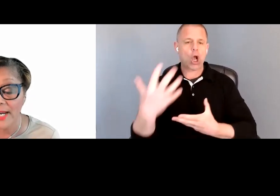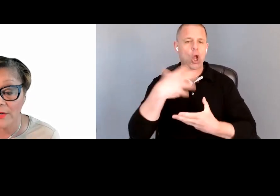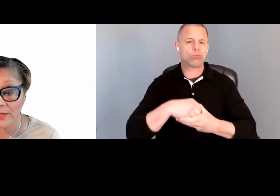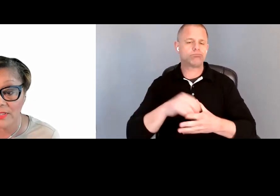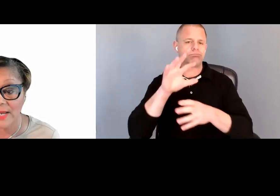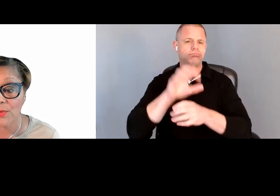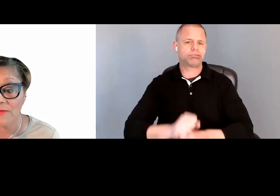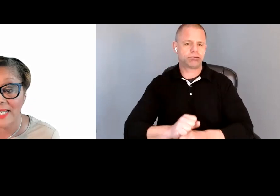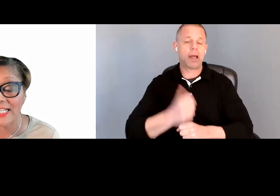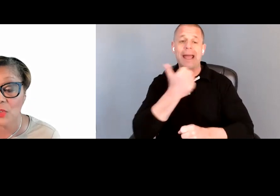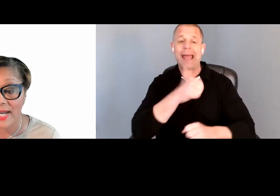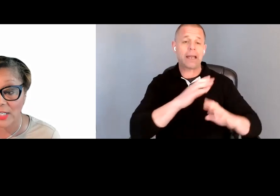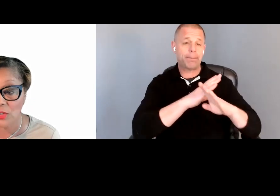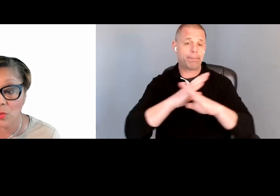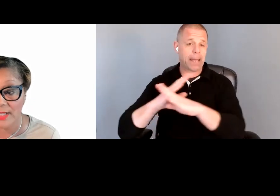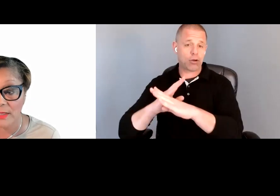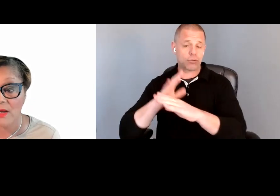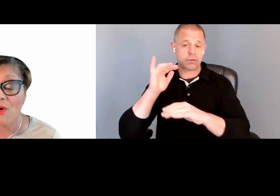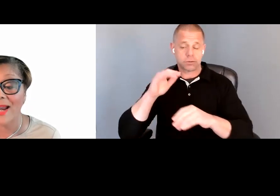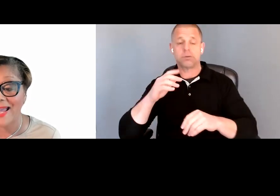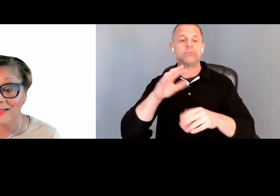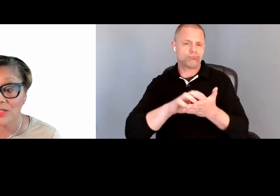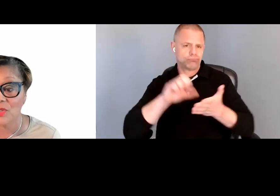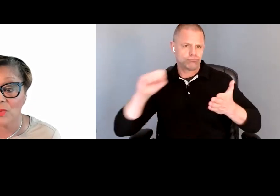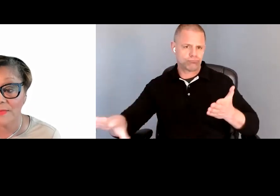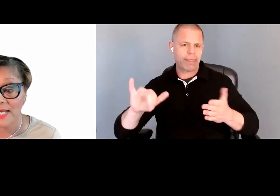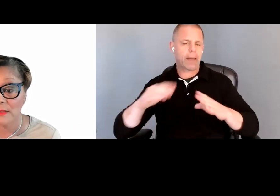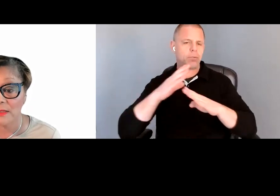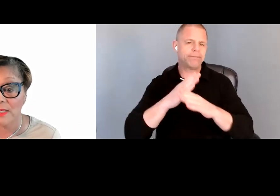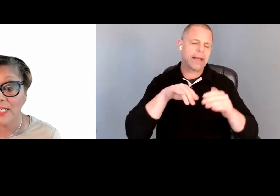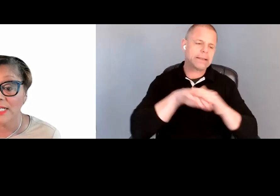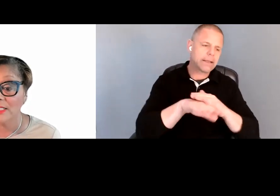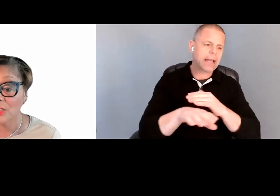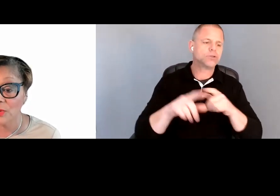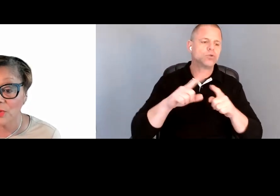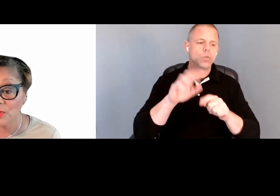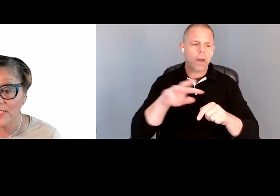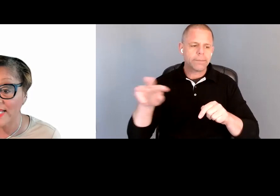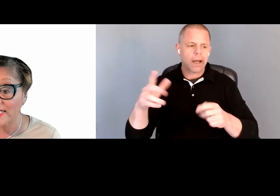barriers that prevent interaction with or access to websites, digital tools and